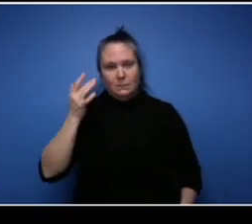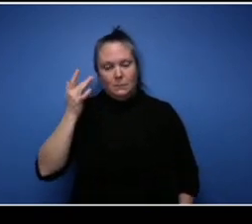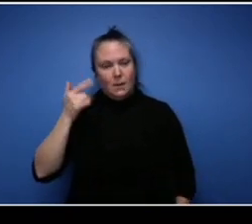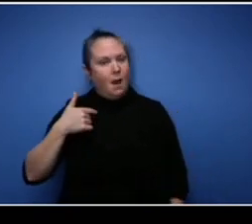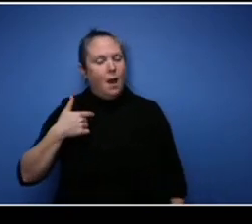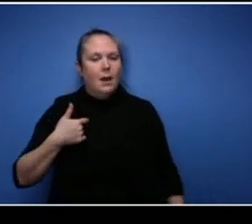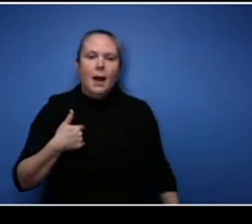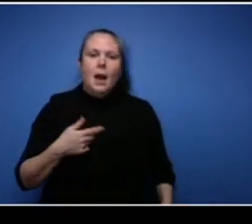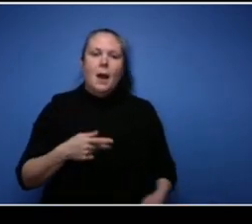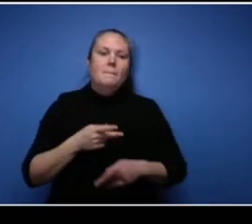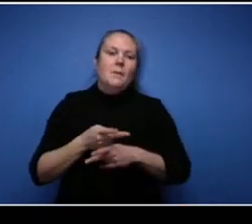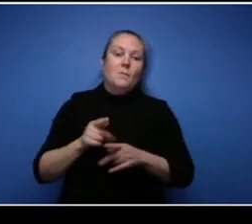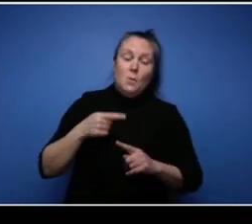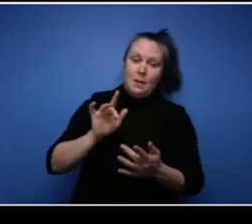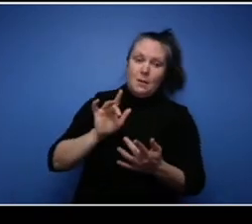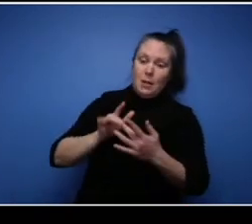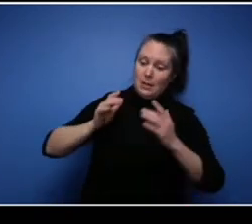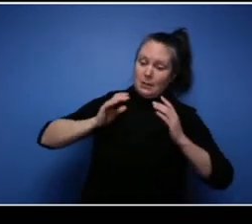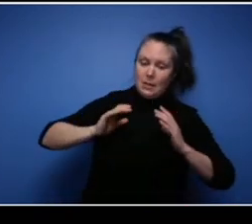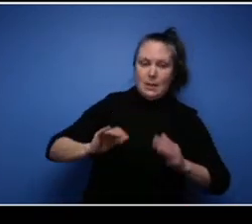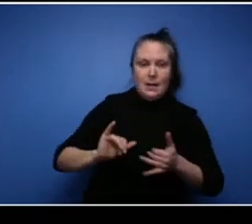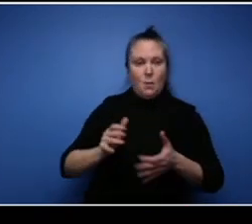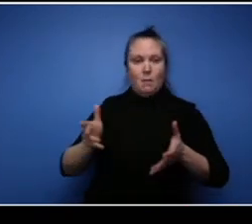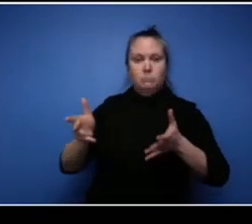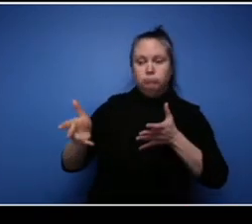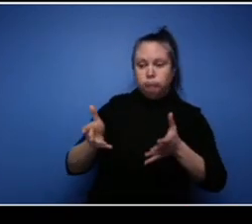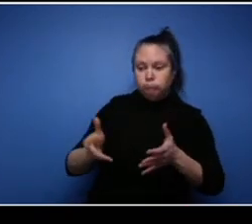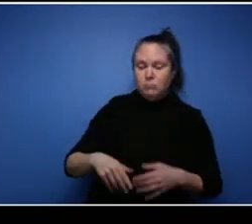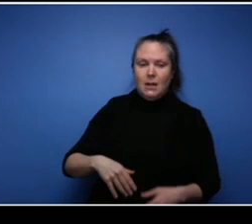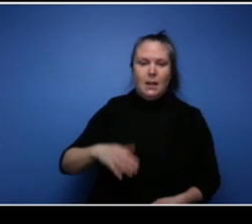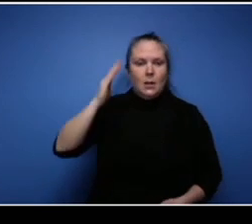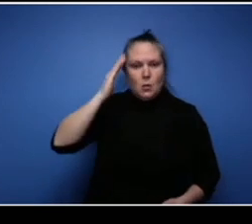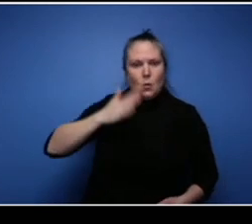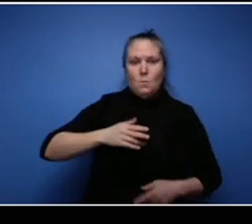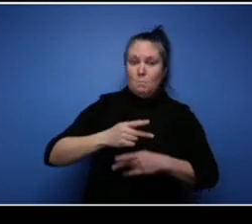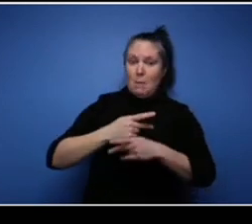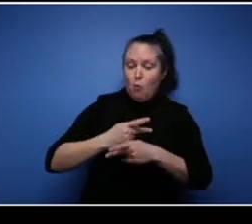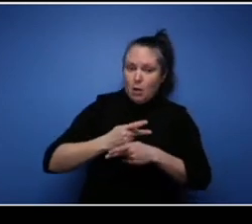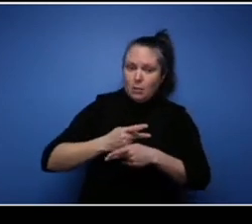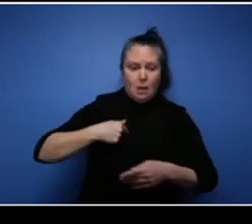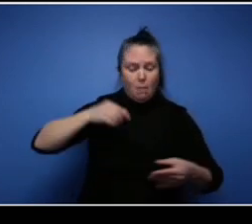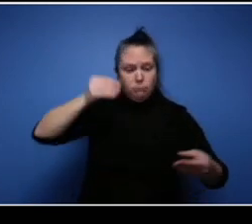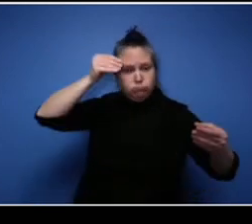to my clients and I know my products so you know it's a clear understanding that they